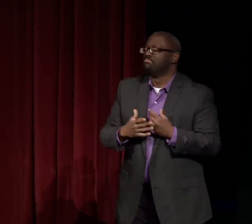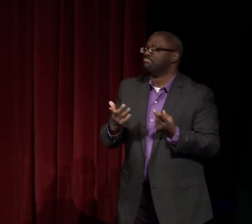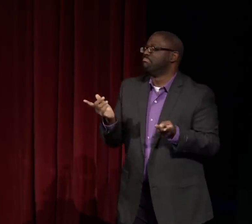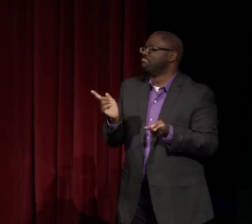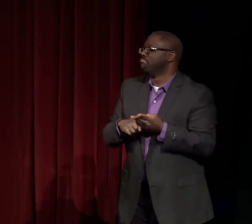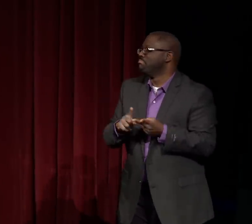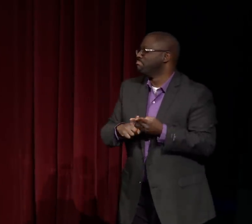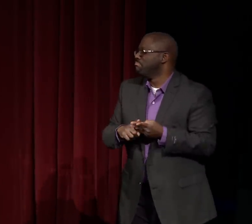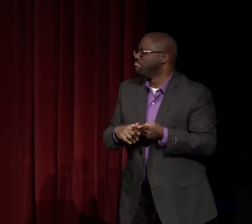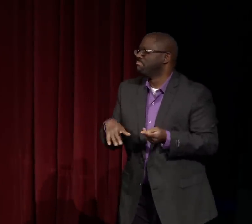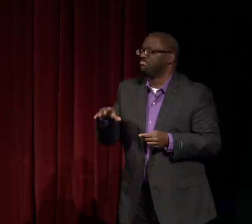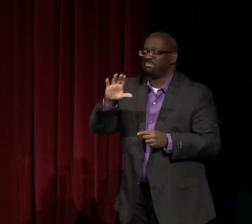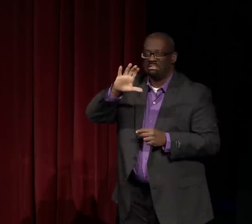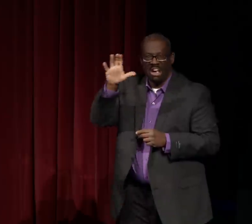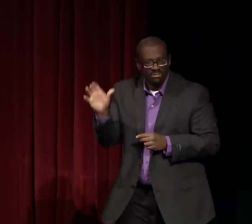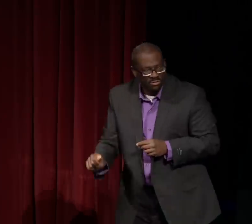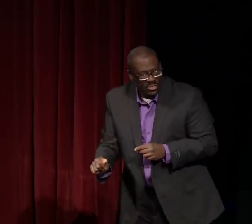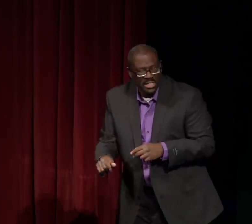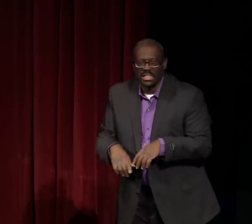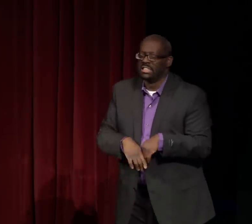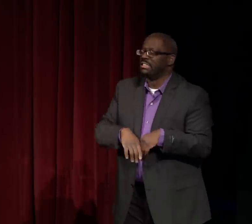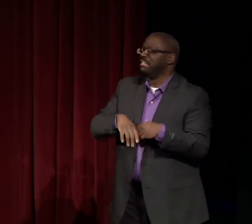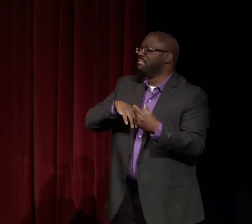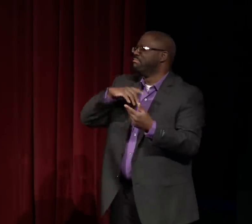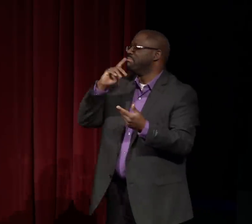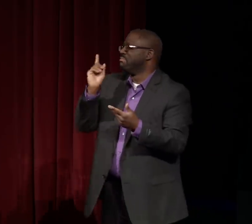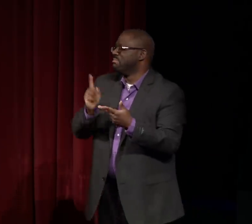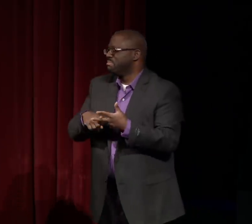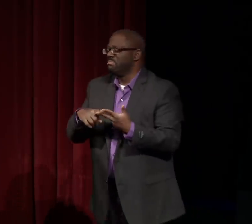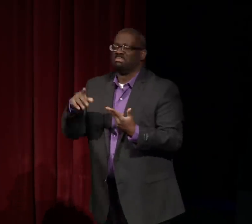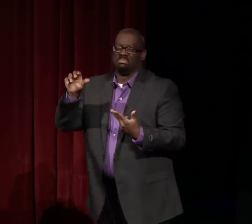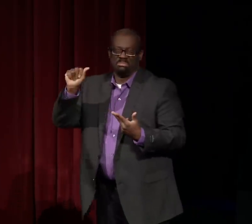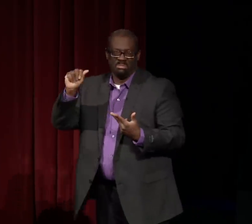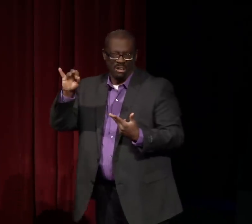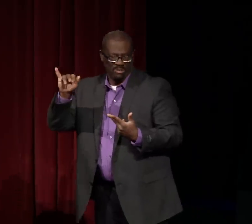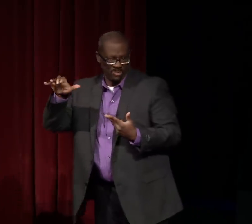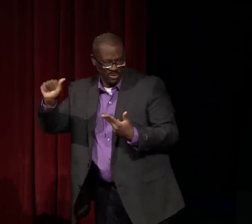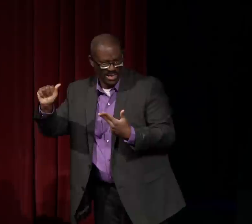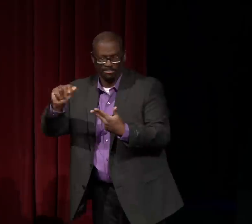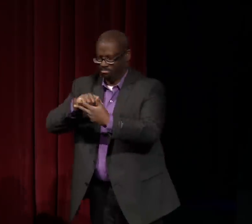We have a number of different signs that we've been using for this. One is the "A" that goes around the face.